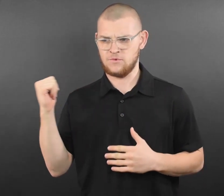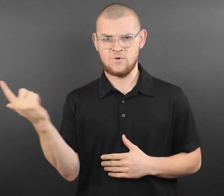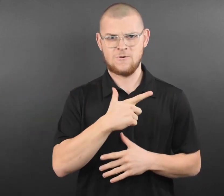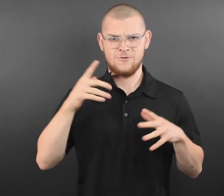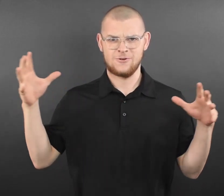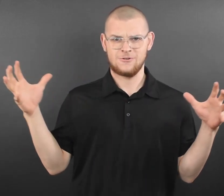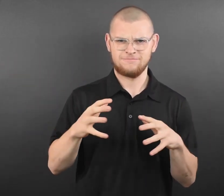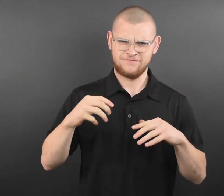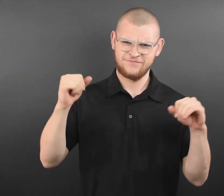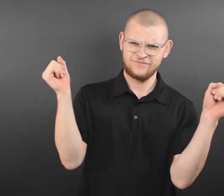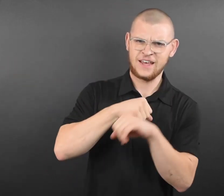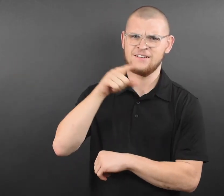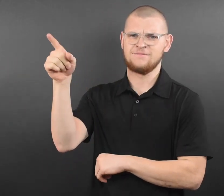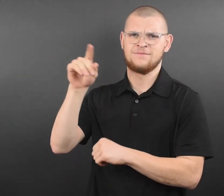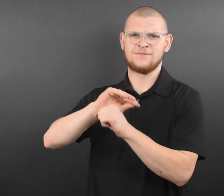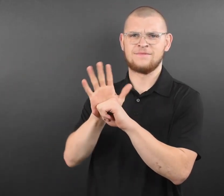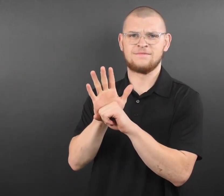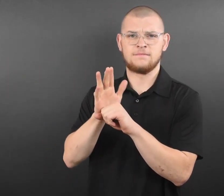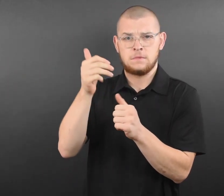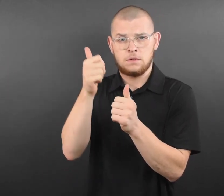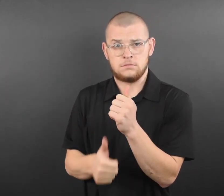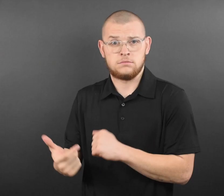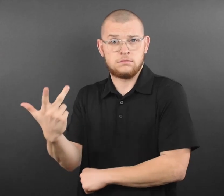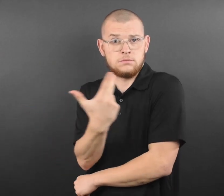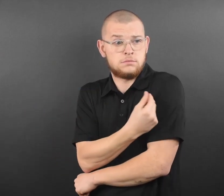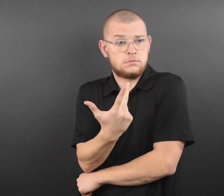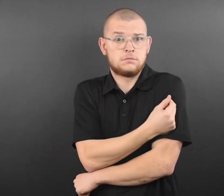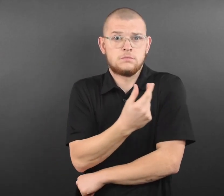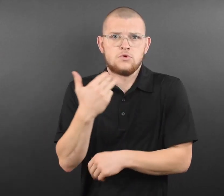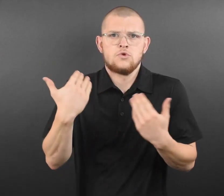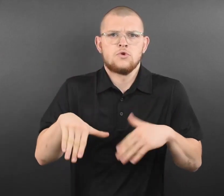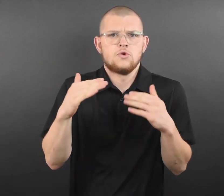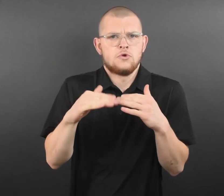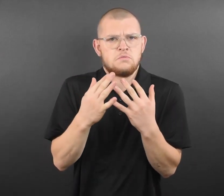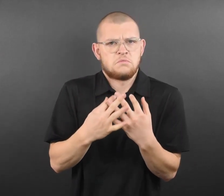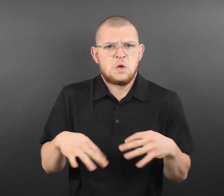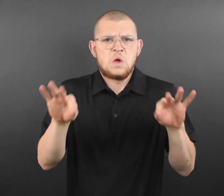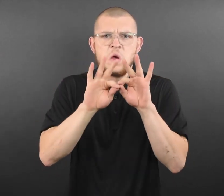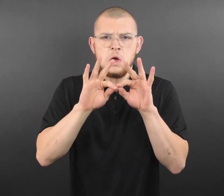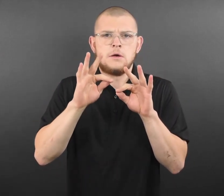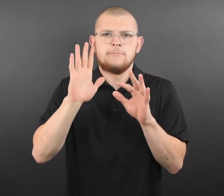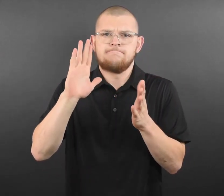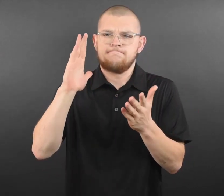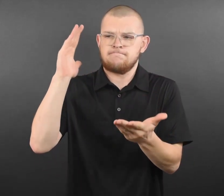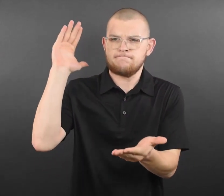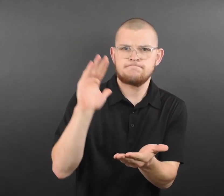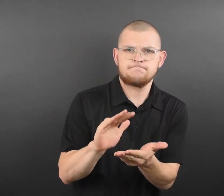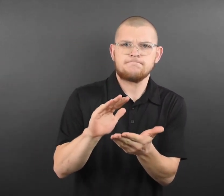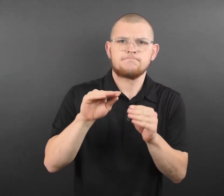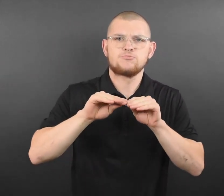Minnesotans ages 12-17 to roll up their sleeves and get fully vaccinated against COVID-19.